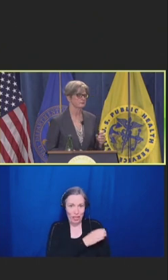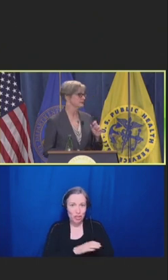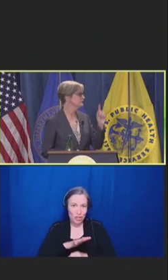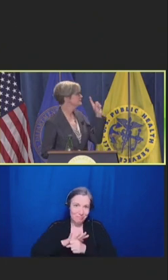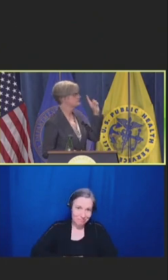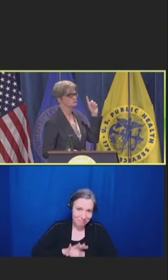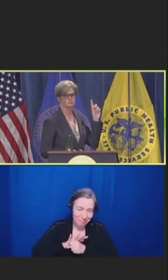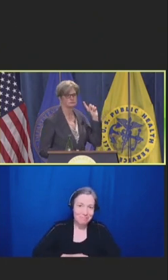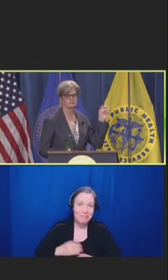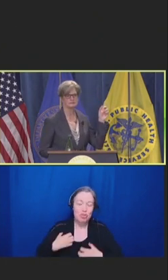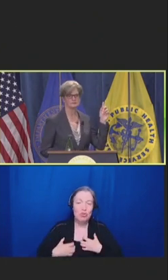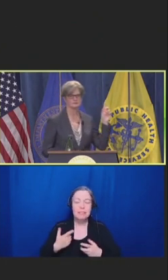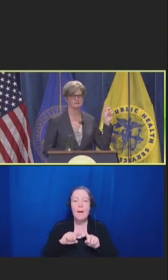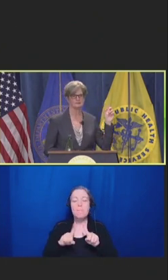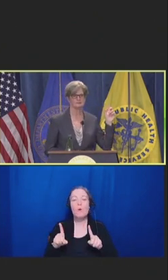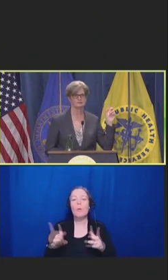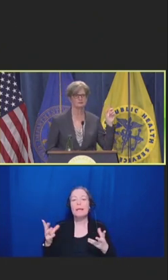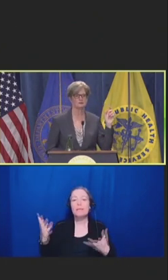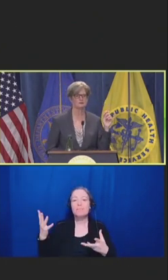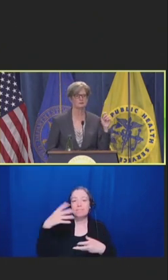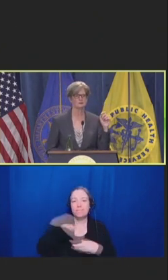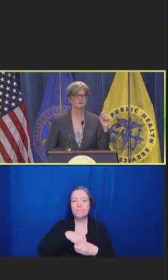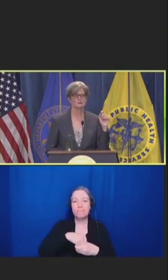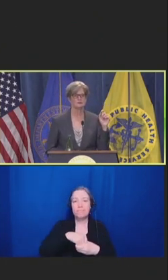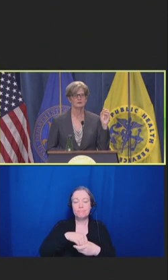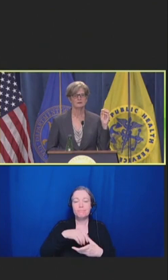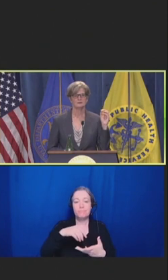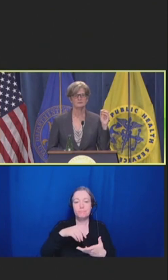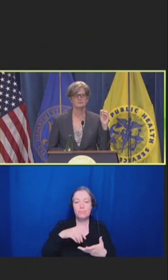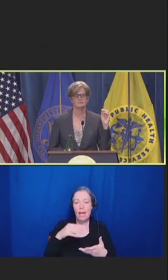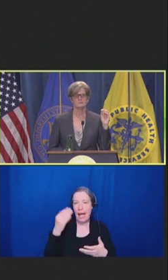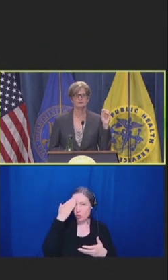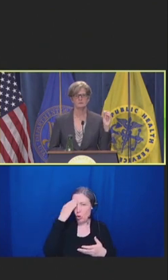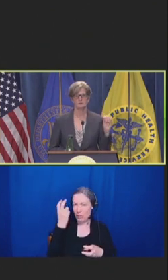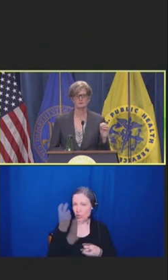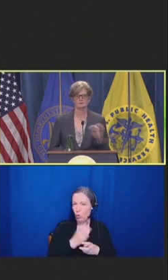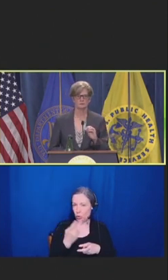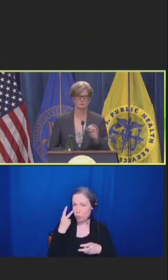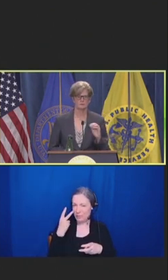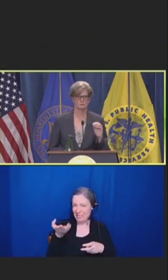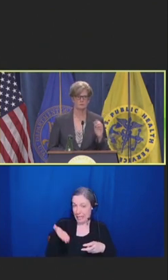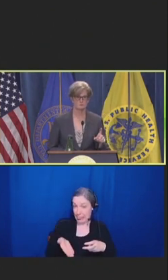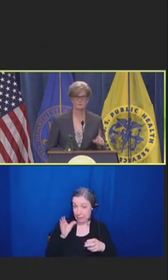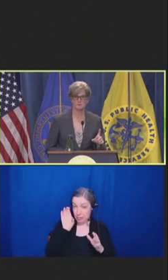I know this is really hard to see, so, you might want to just go to the website if you